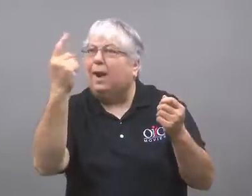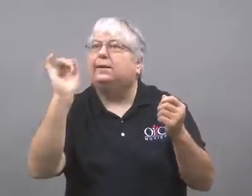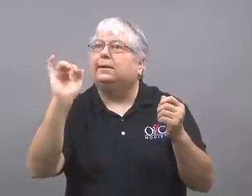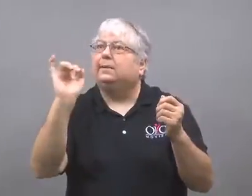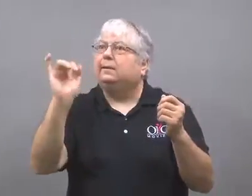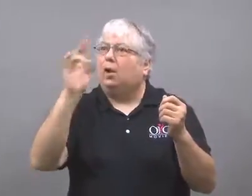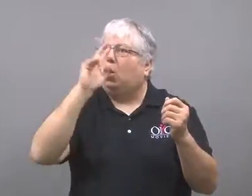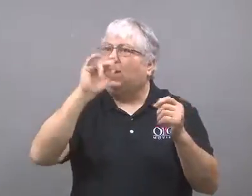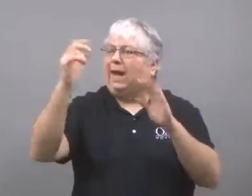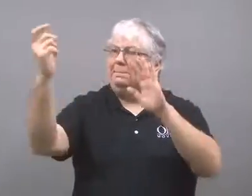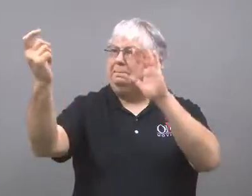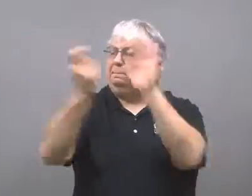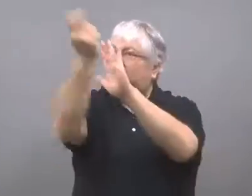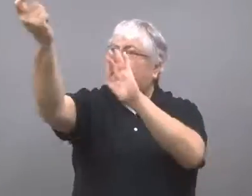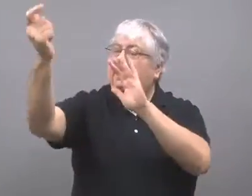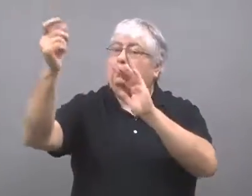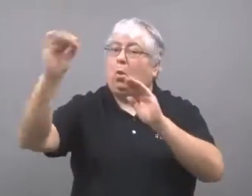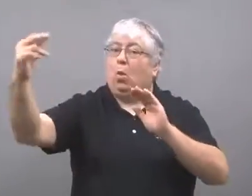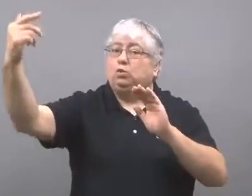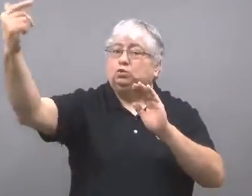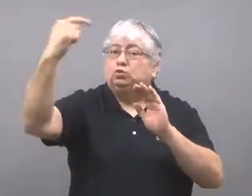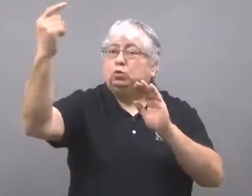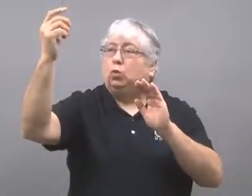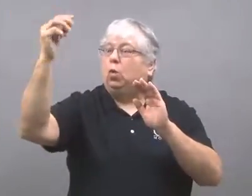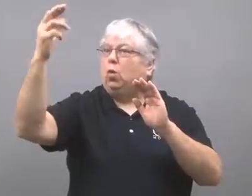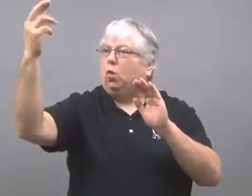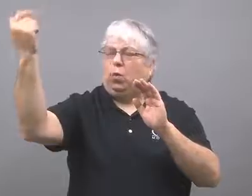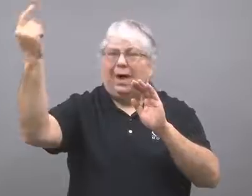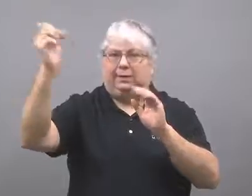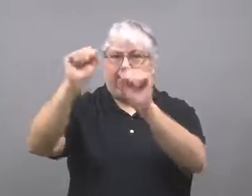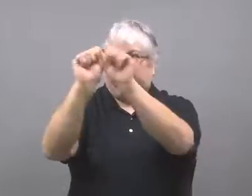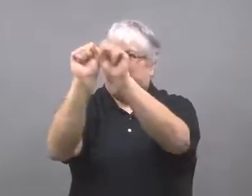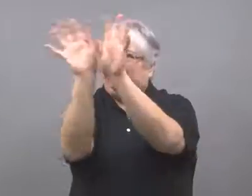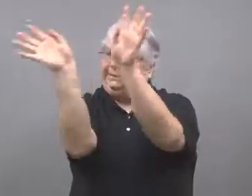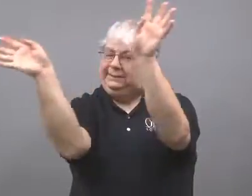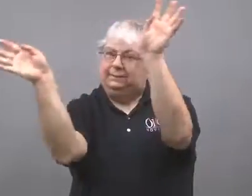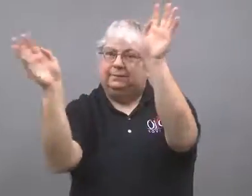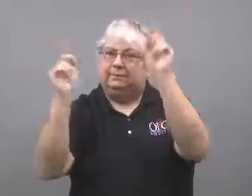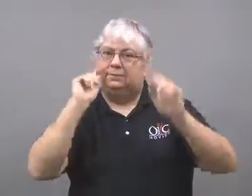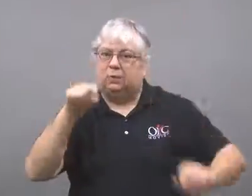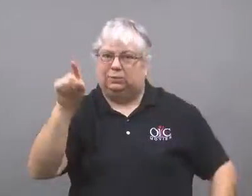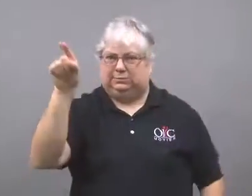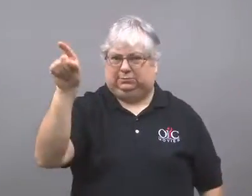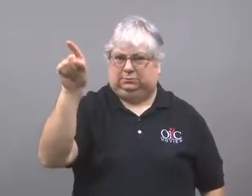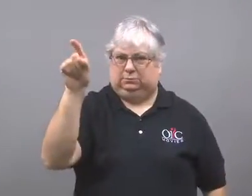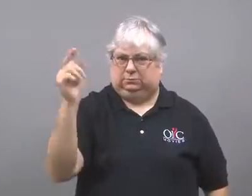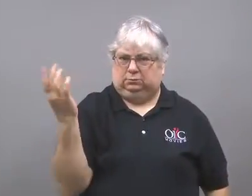other damage that looked like a separate impact or bullet hole in the glass.